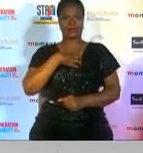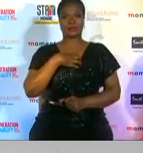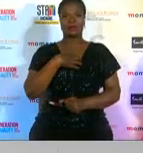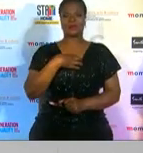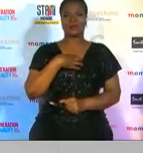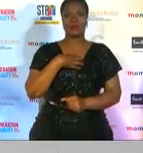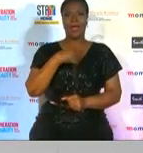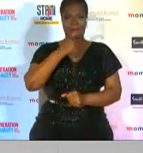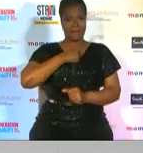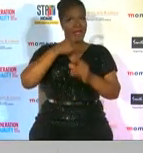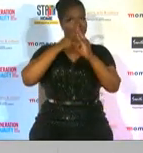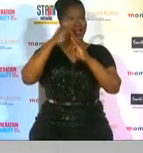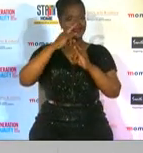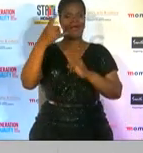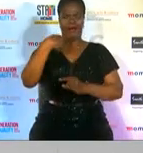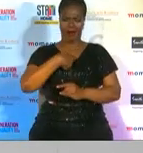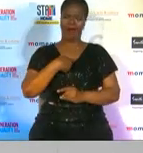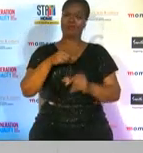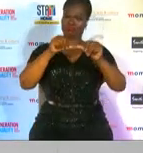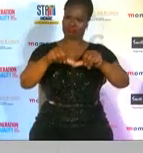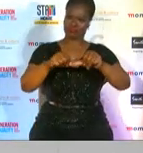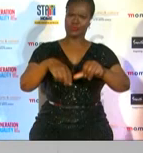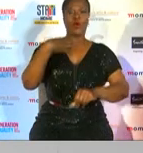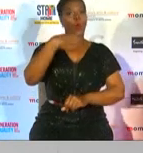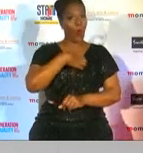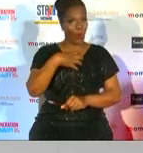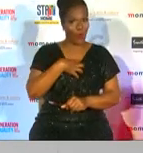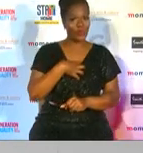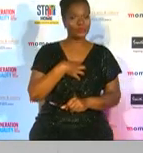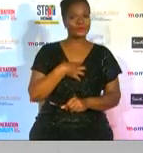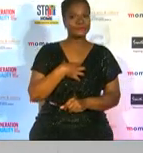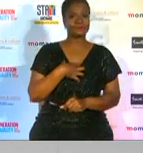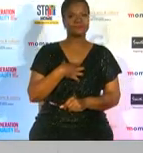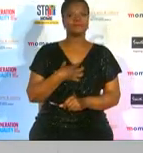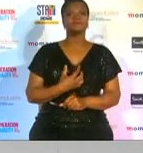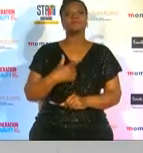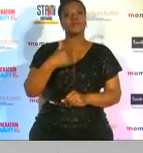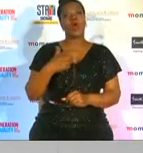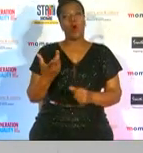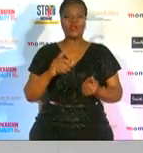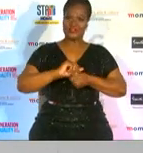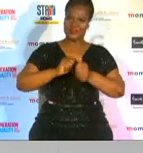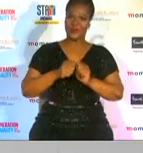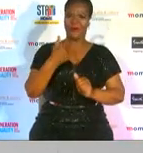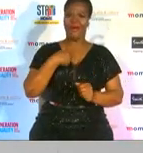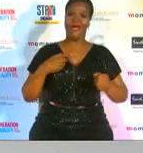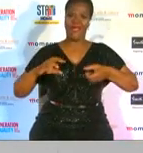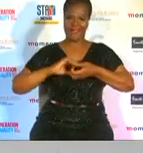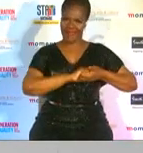that i face in the sporting fraternity and the sporting code that i associate with now from me kevin sumudrakwa